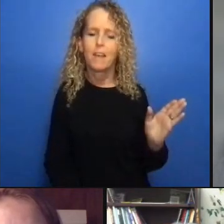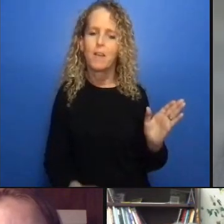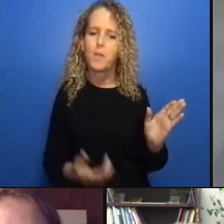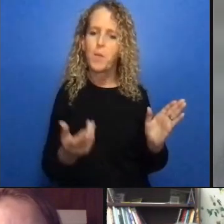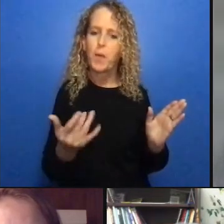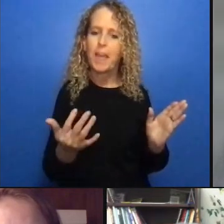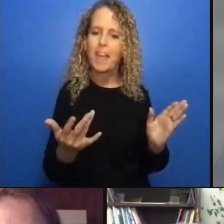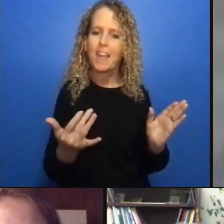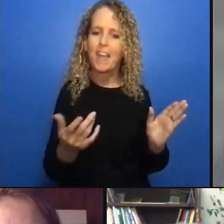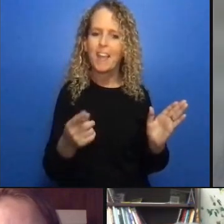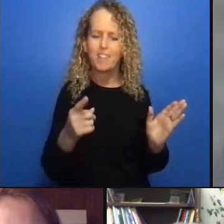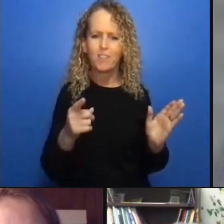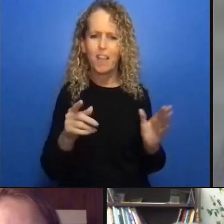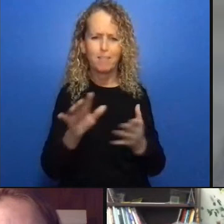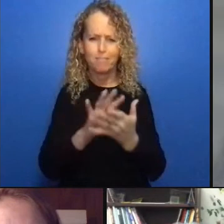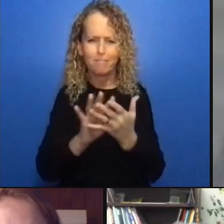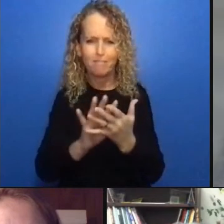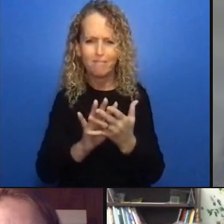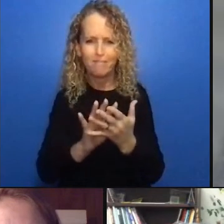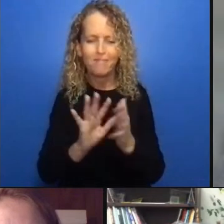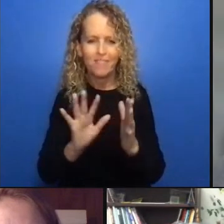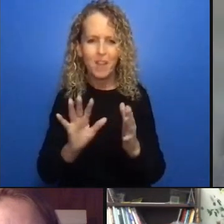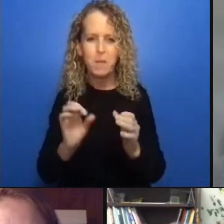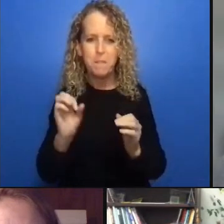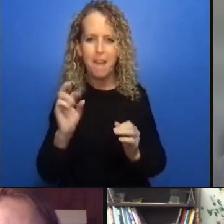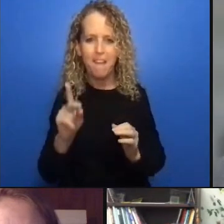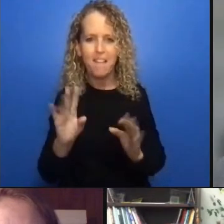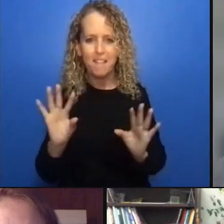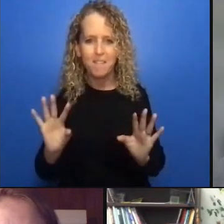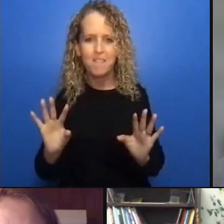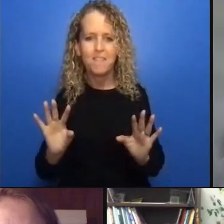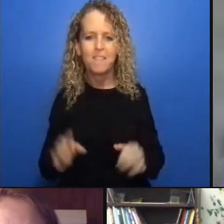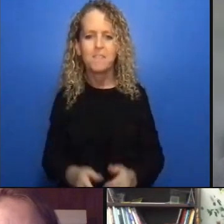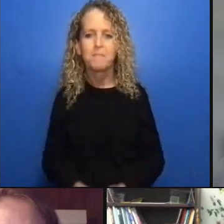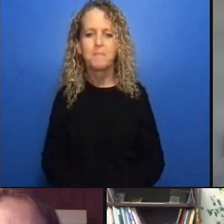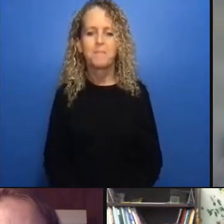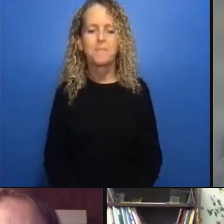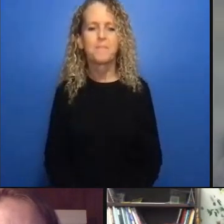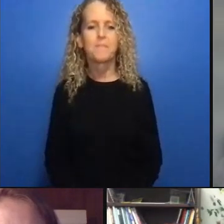so that everyone can be included in the discussion and participate in democratic